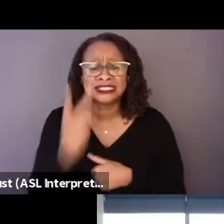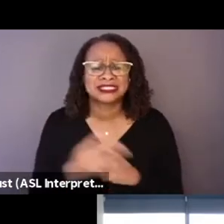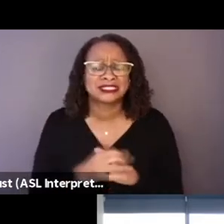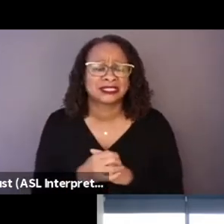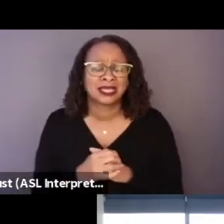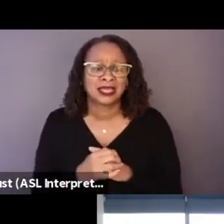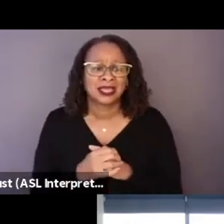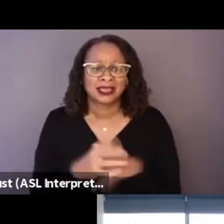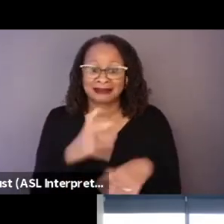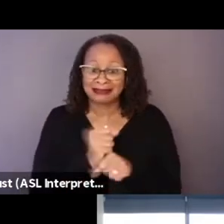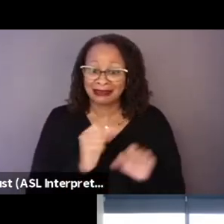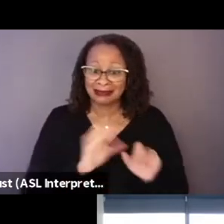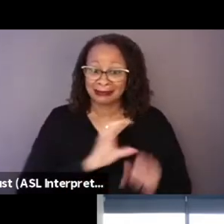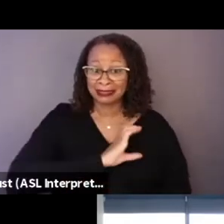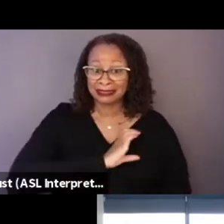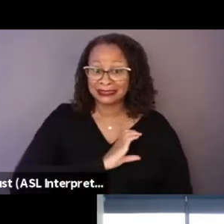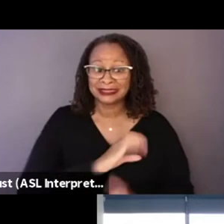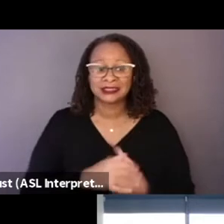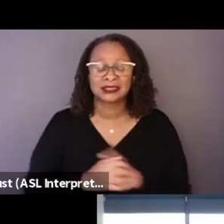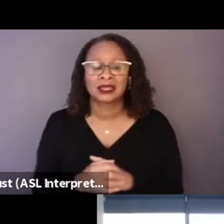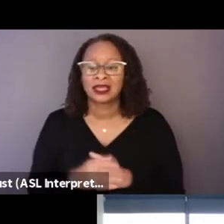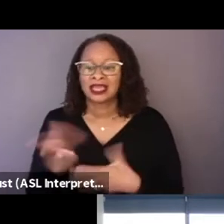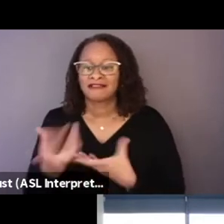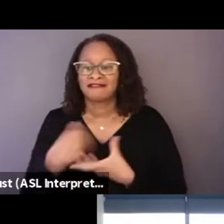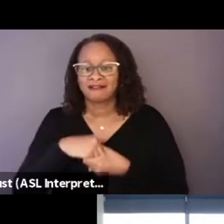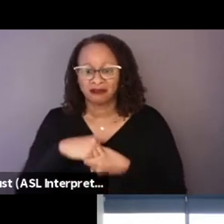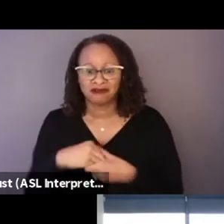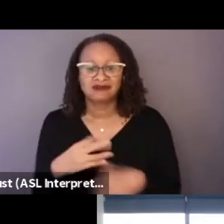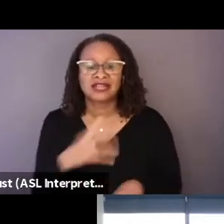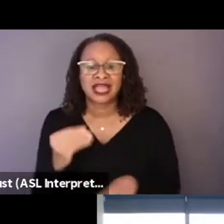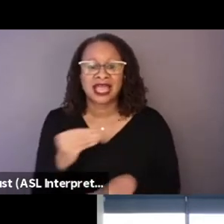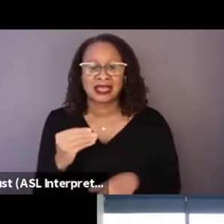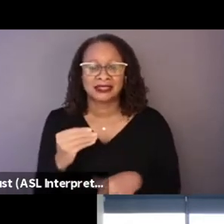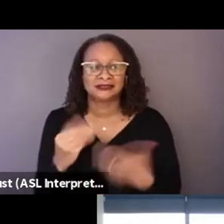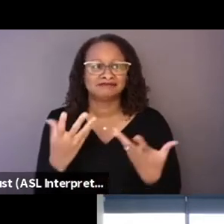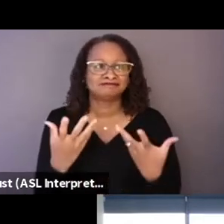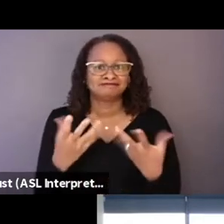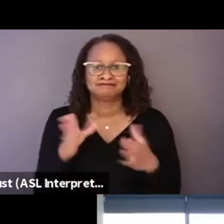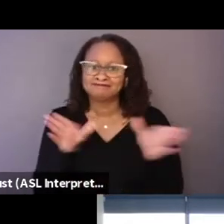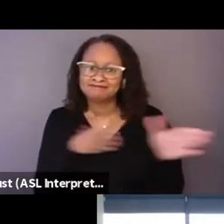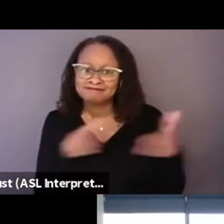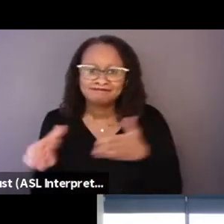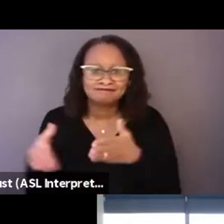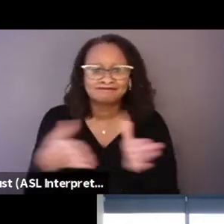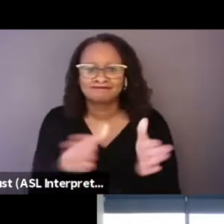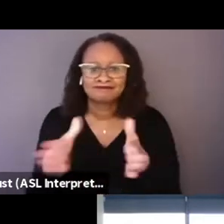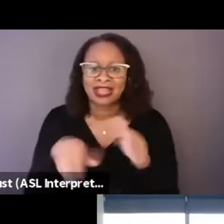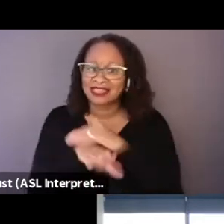police officers involved and navigating the access necessary to tell a story like this,